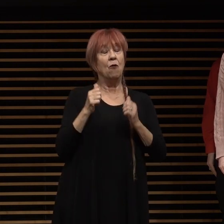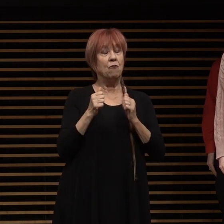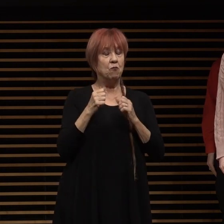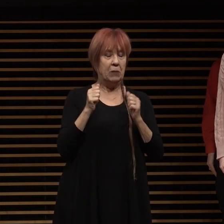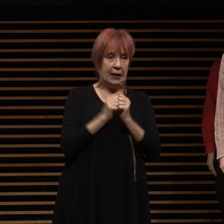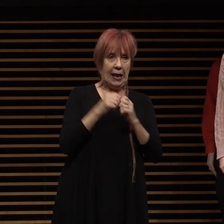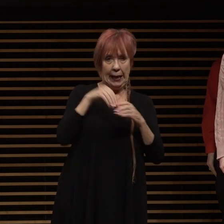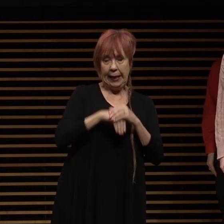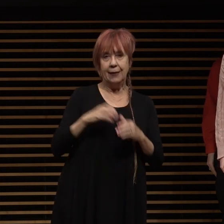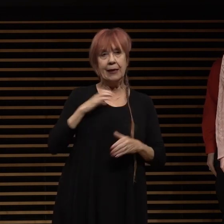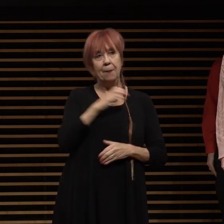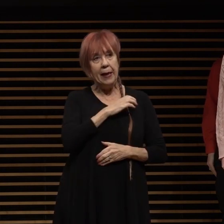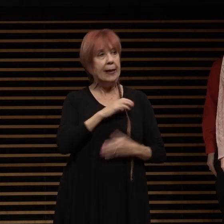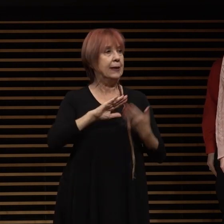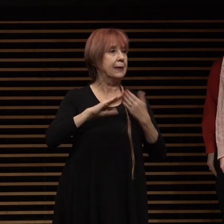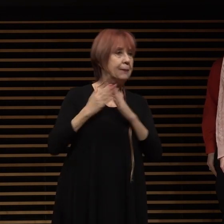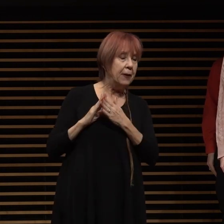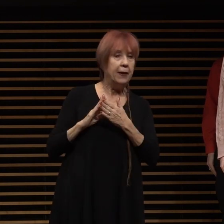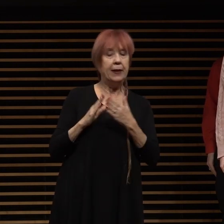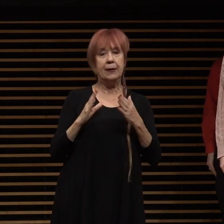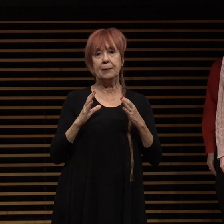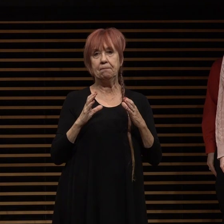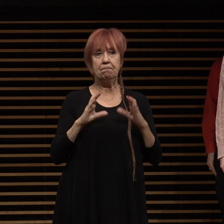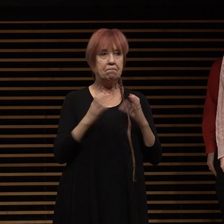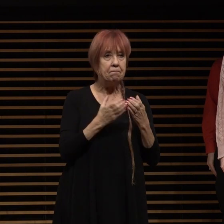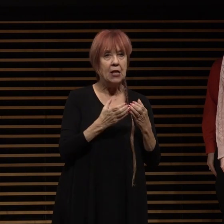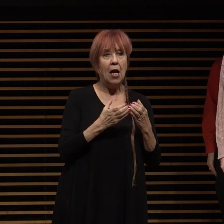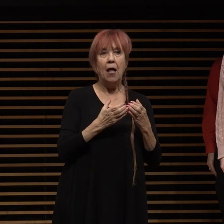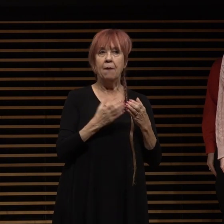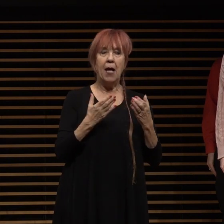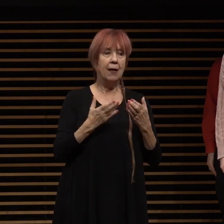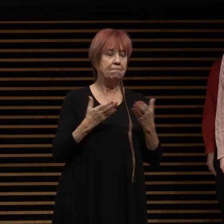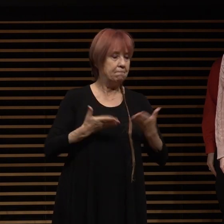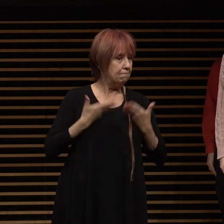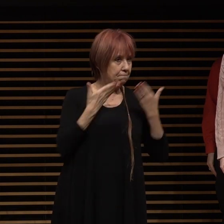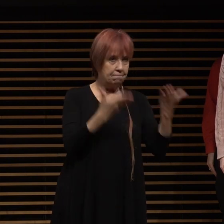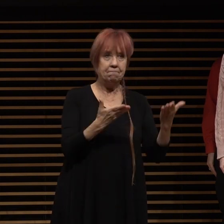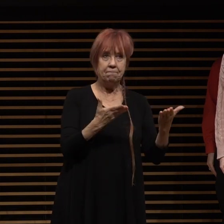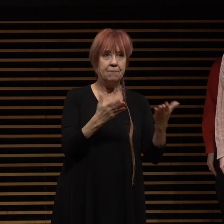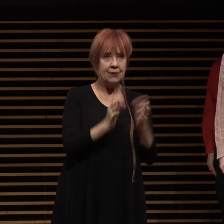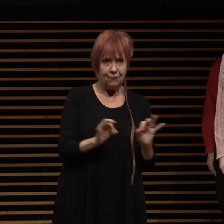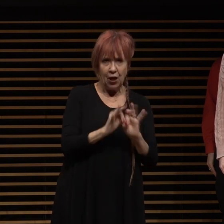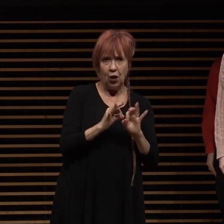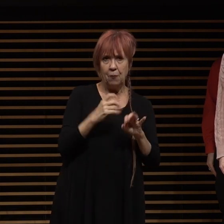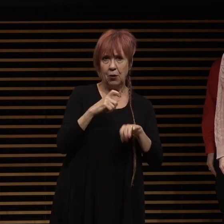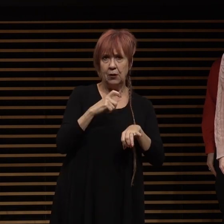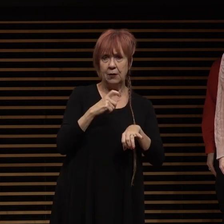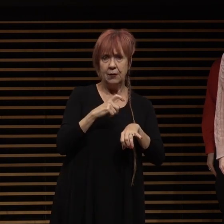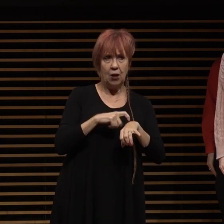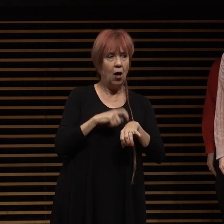operating companies and boards who selflessly give their valuable time in